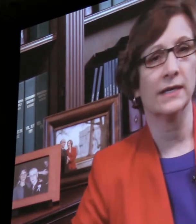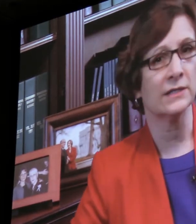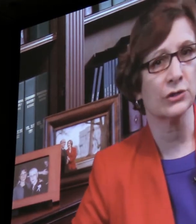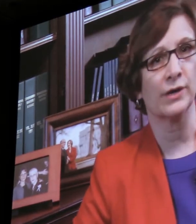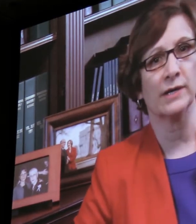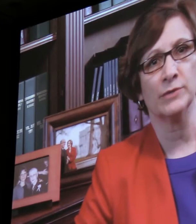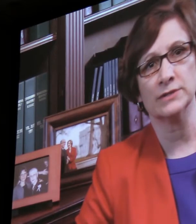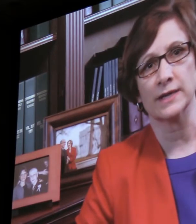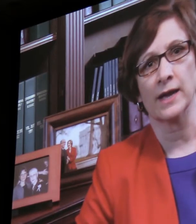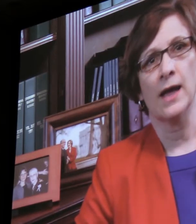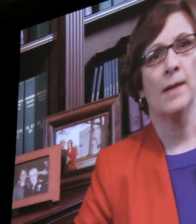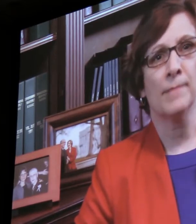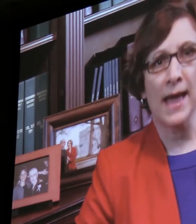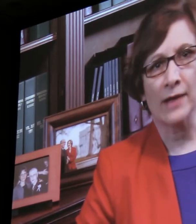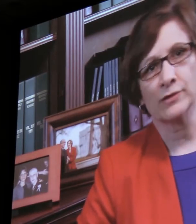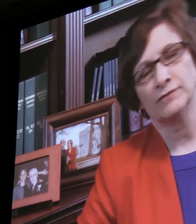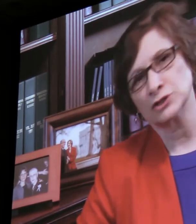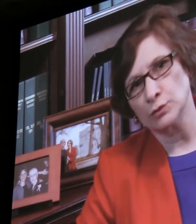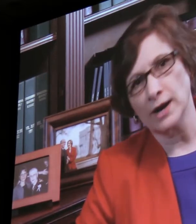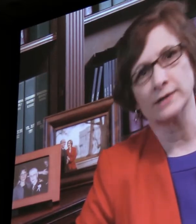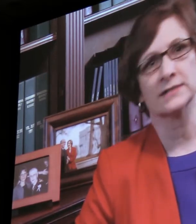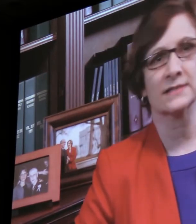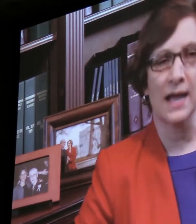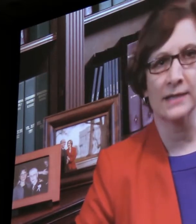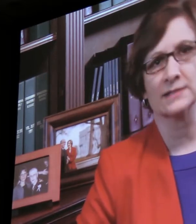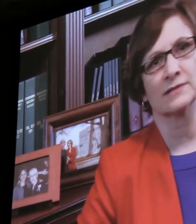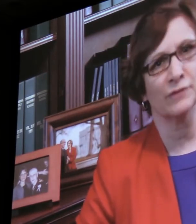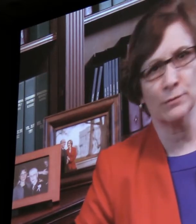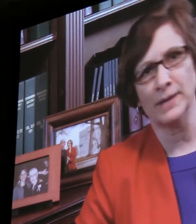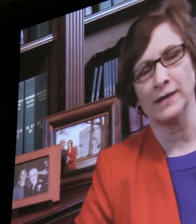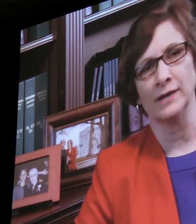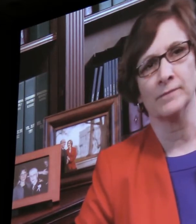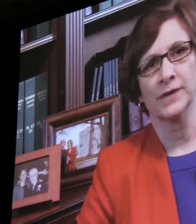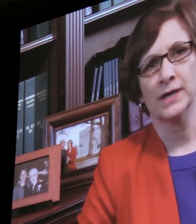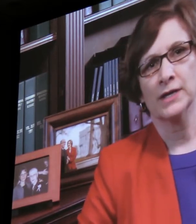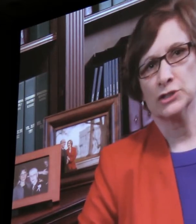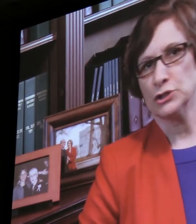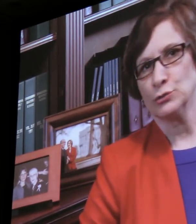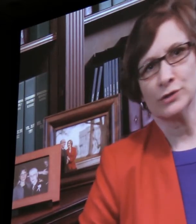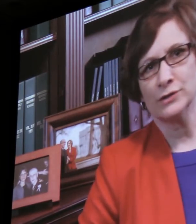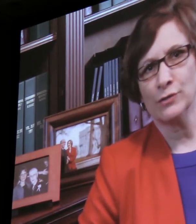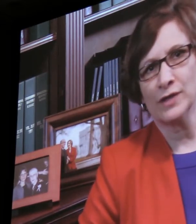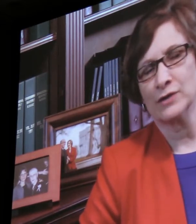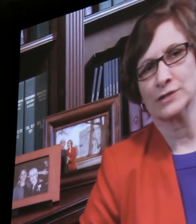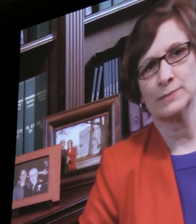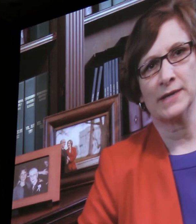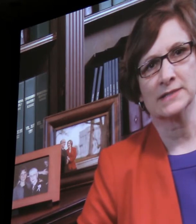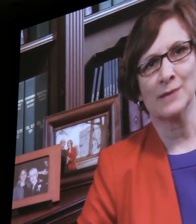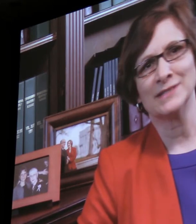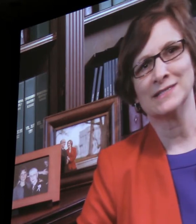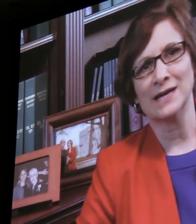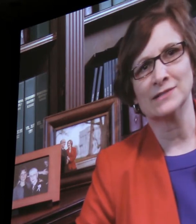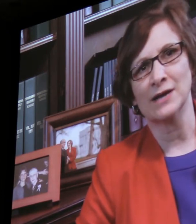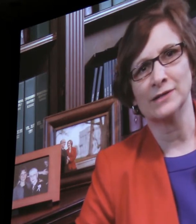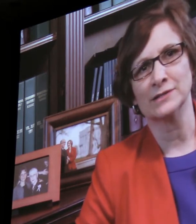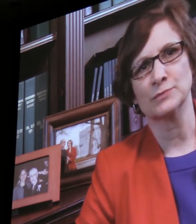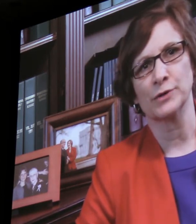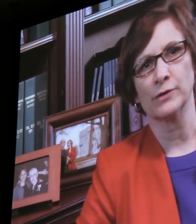integrating music, math, visual arts, science, filmmaking. She toured a new theater space coming to Downtown Hillsboro